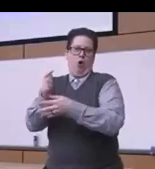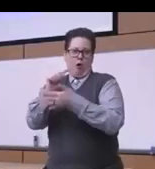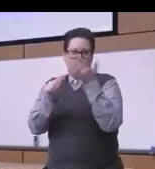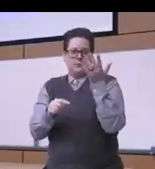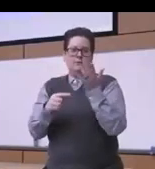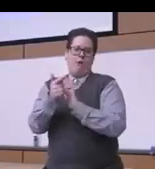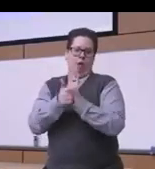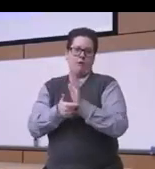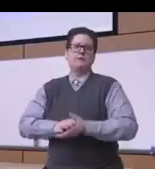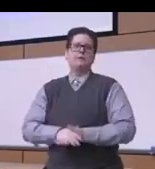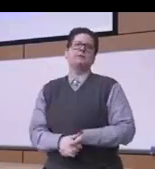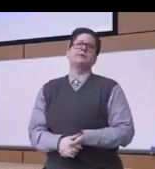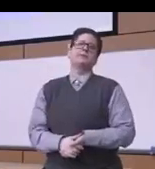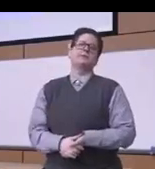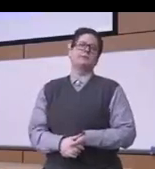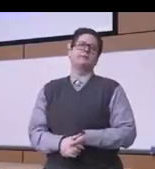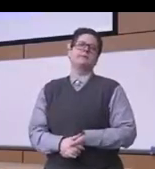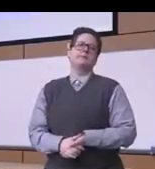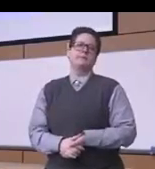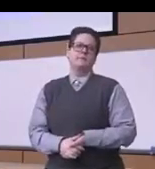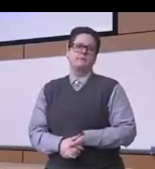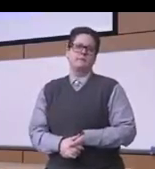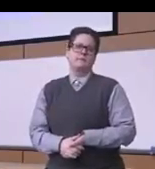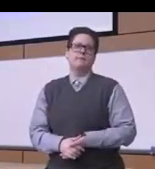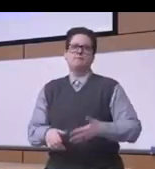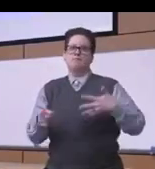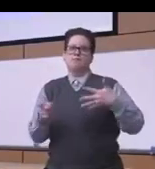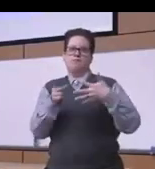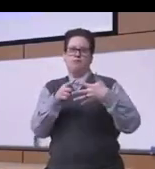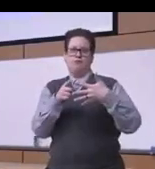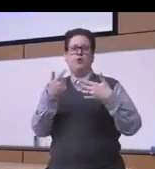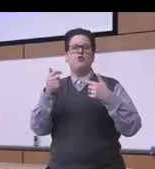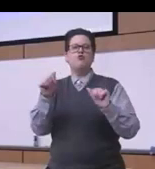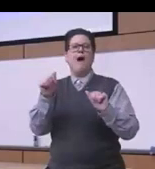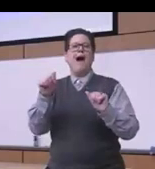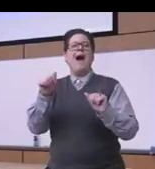and a hugely important decriminalization of the drug possession which is we know